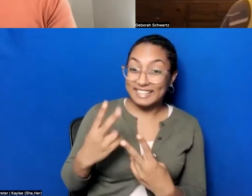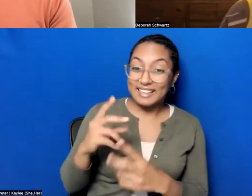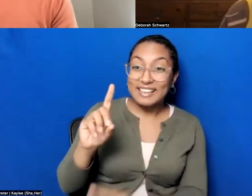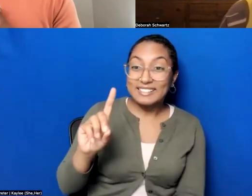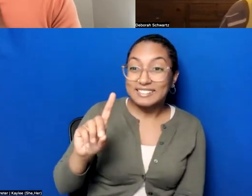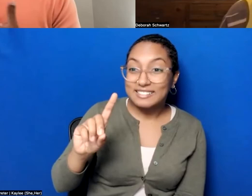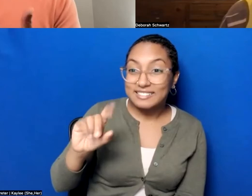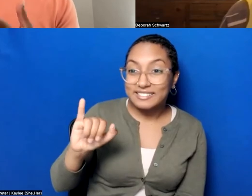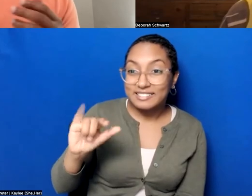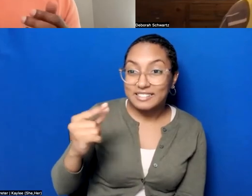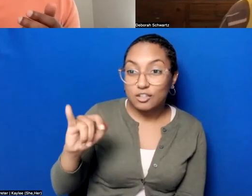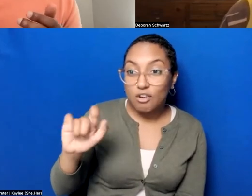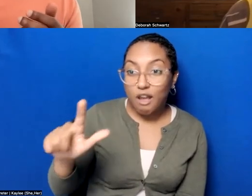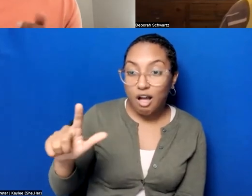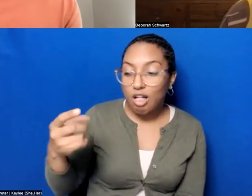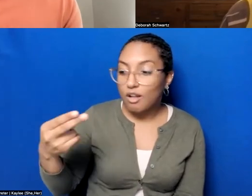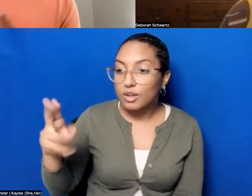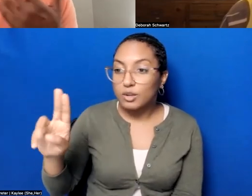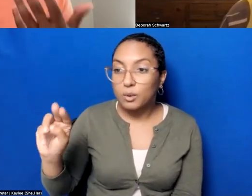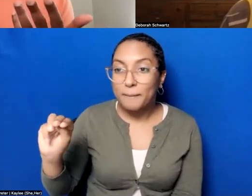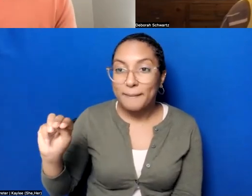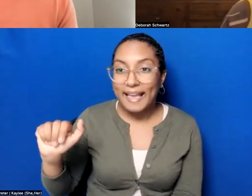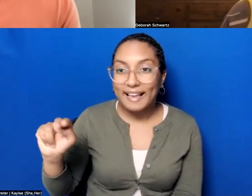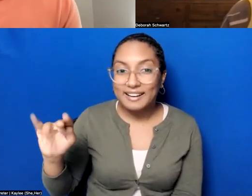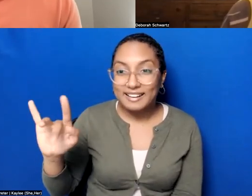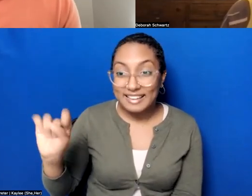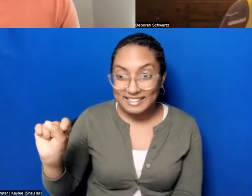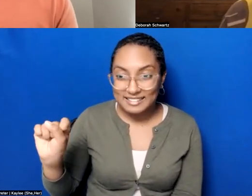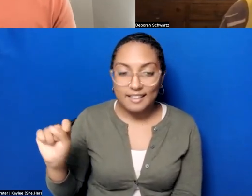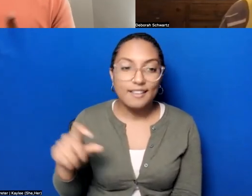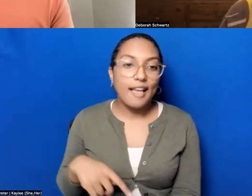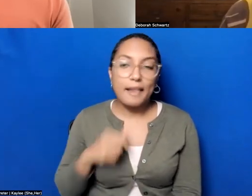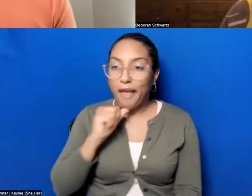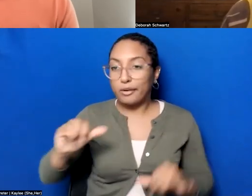and I, you know, not to toot our own horn, but, you know, Brooklyn Historical Society had several